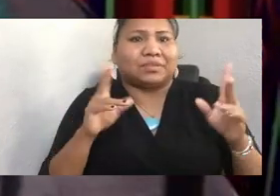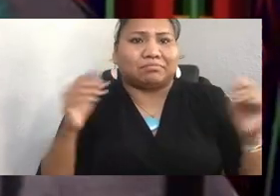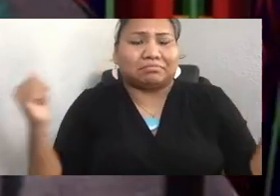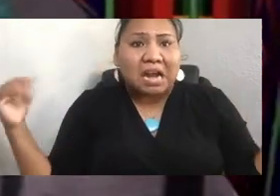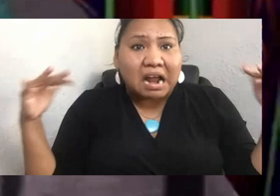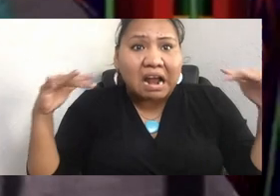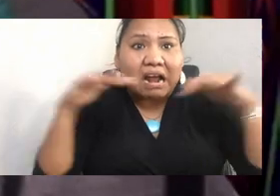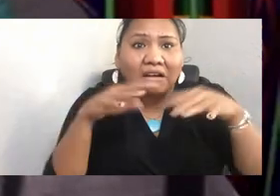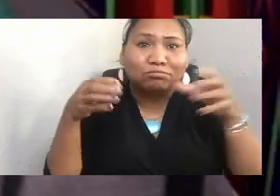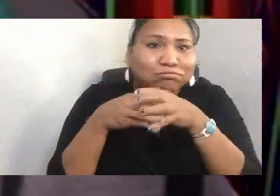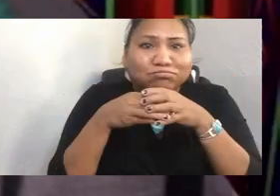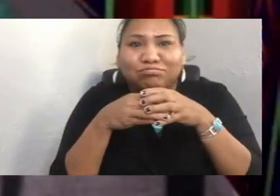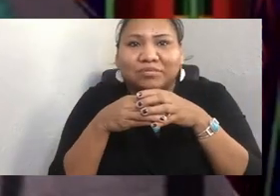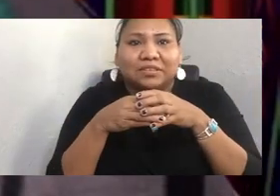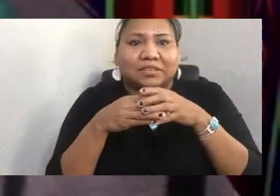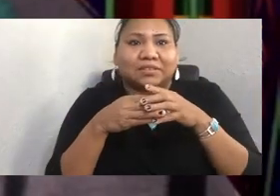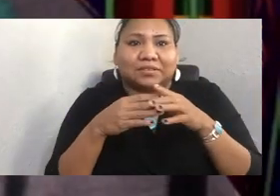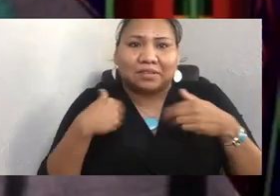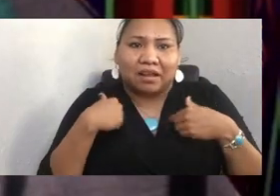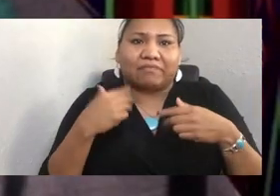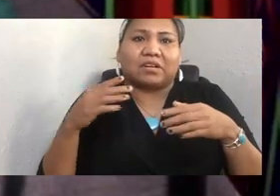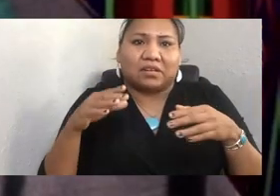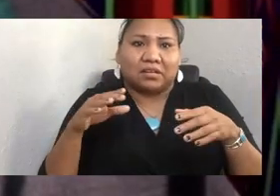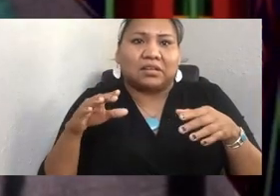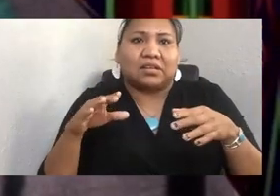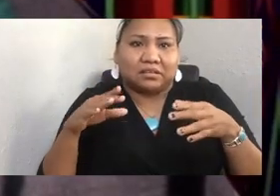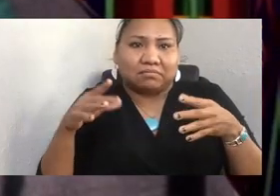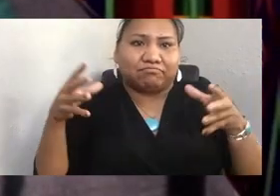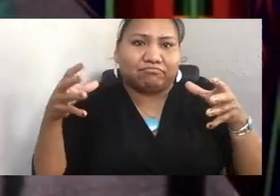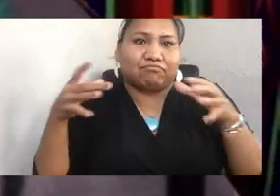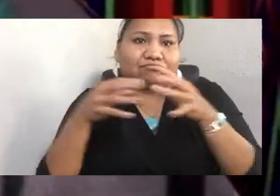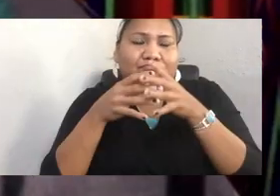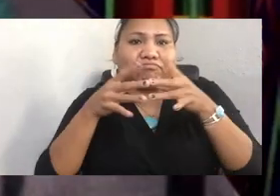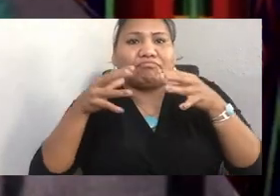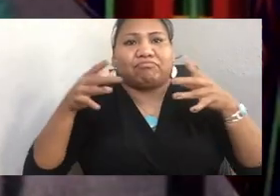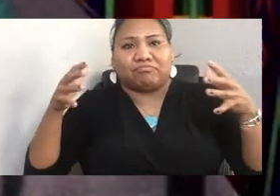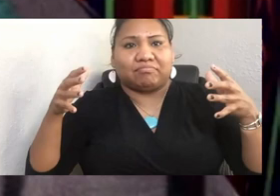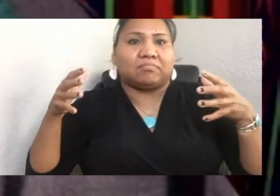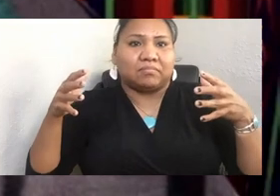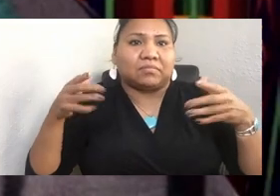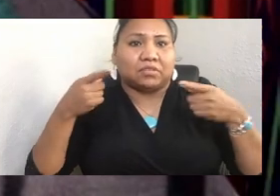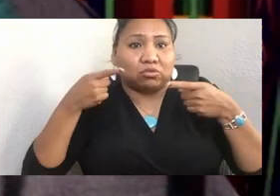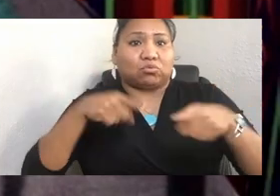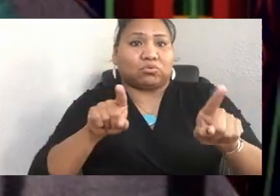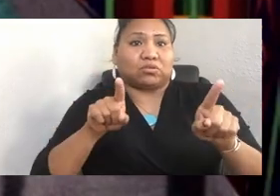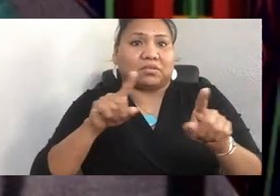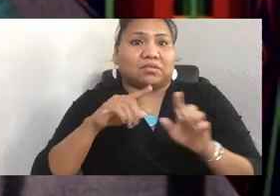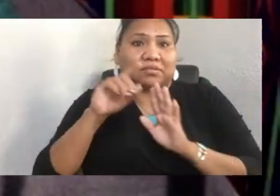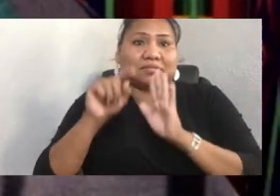and that group got much bigger as the interest grew for putting this event together. And that's really been the beauty